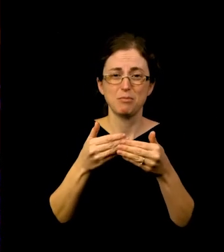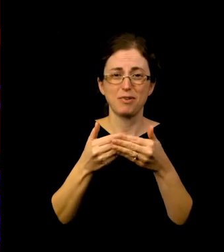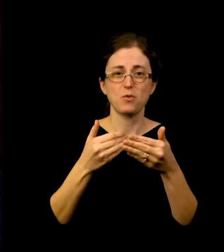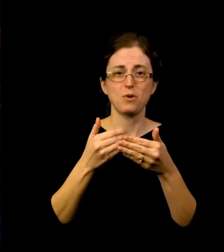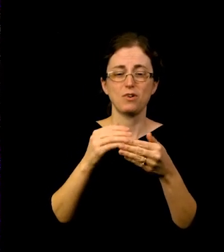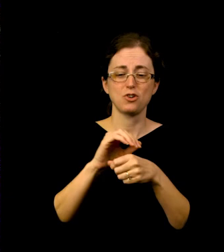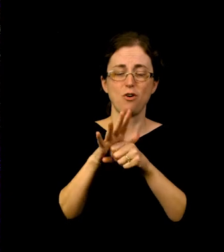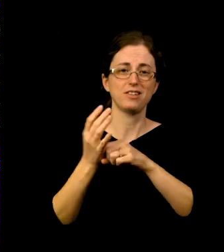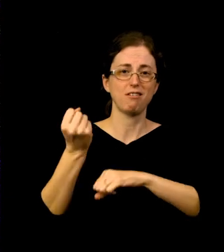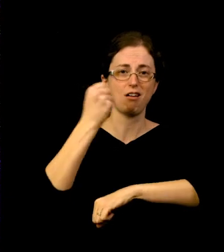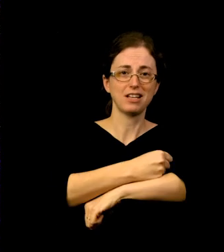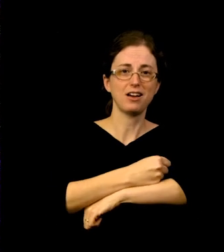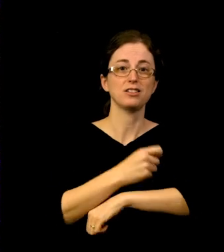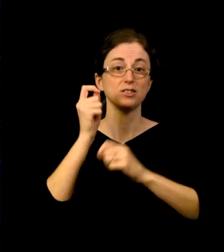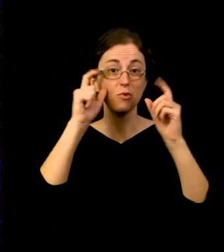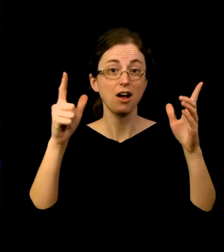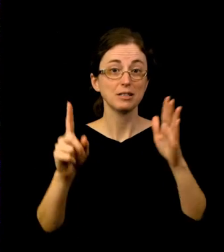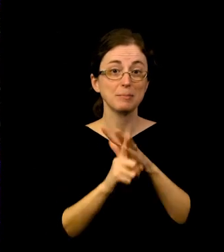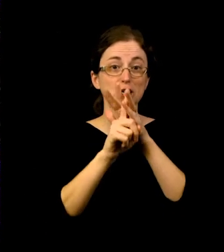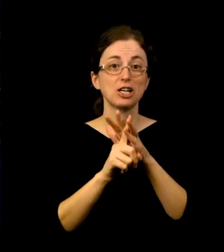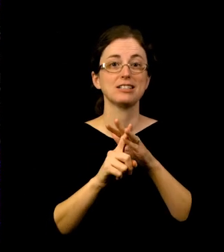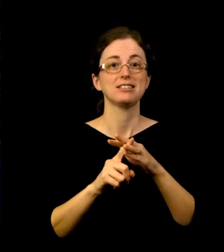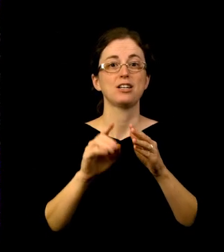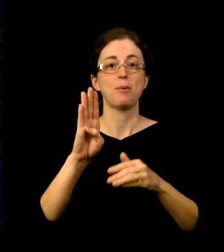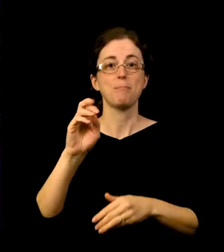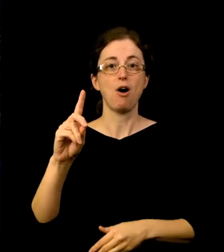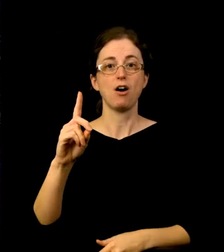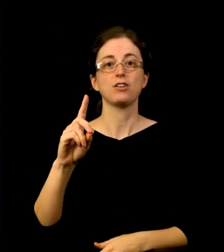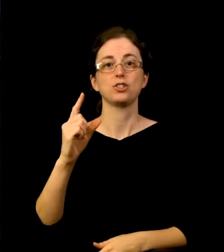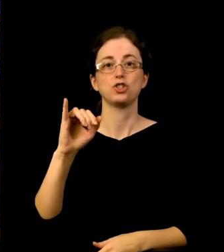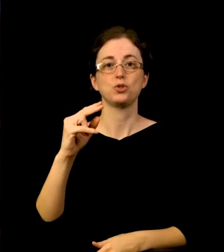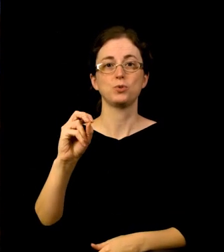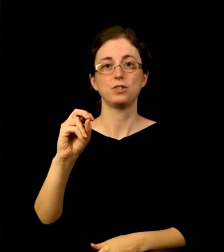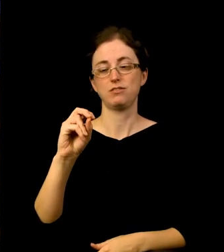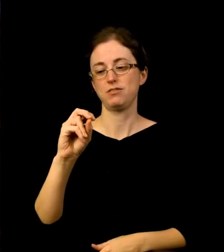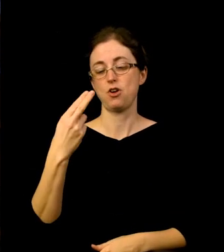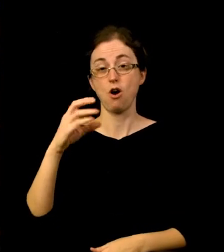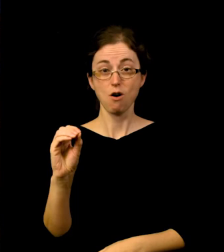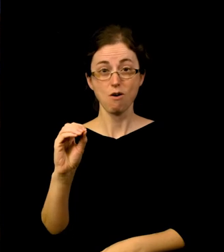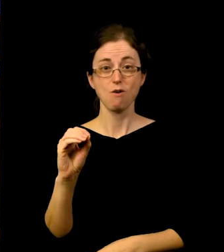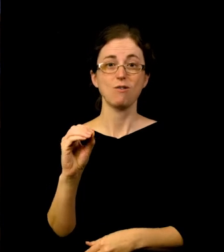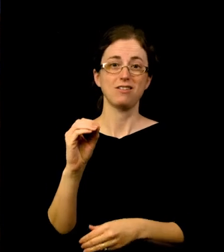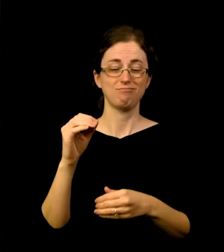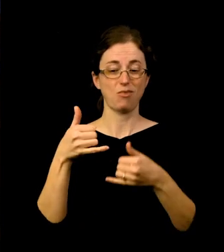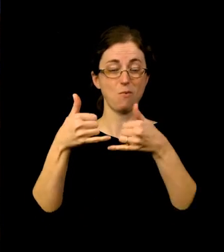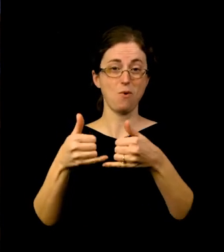Award Winner Winner for best picture Bong Joon-Ho . The second was experienced both online and in-person at the Drive-In experience